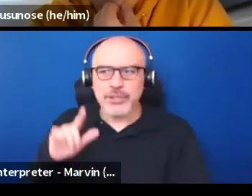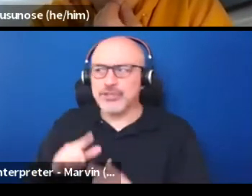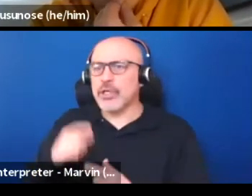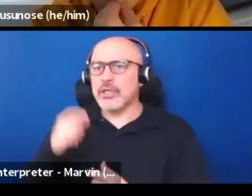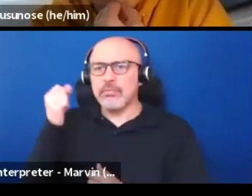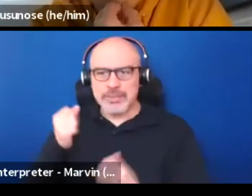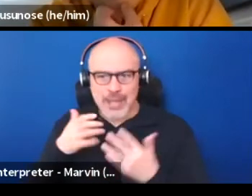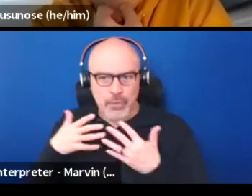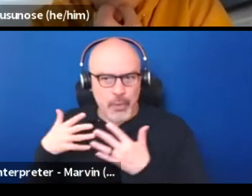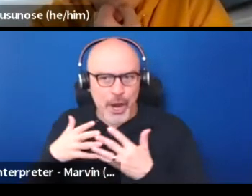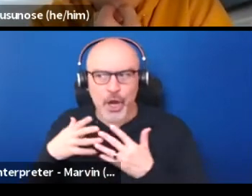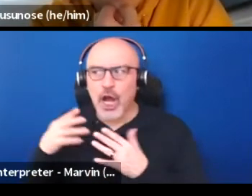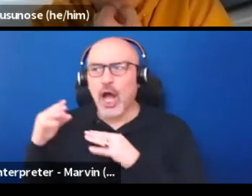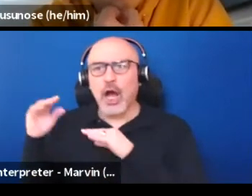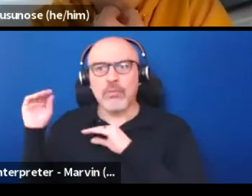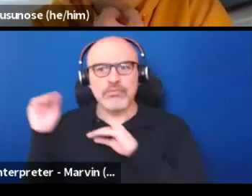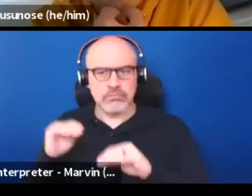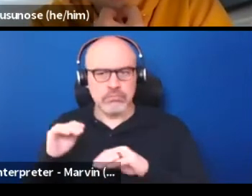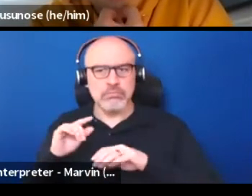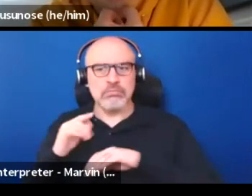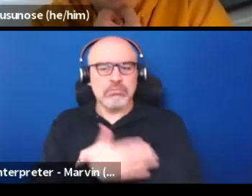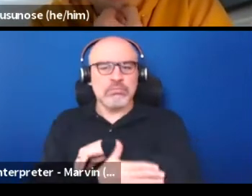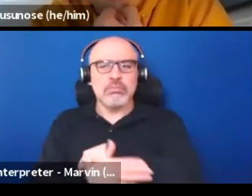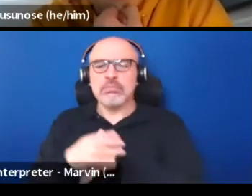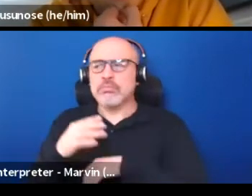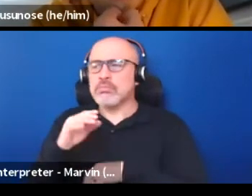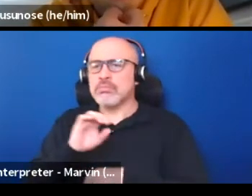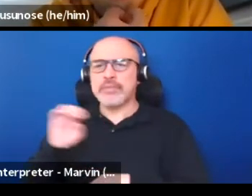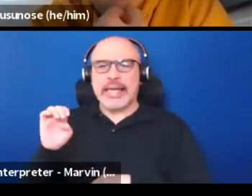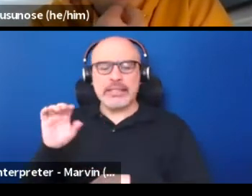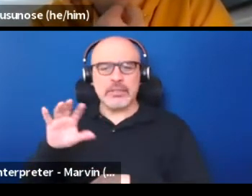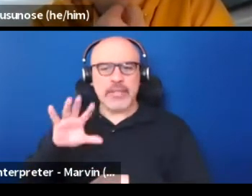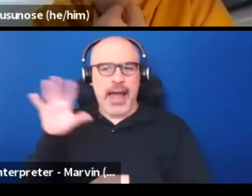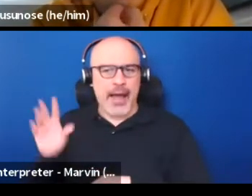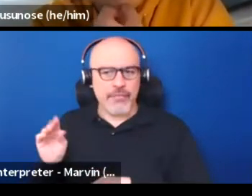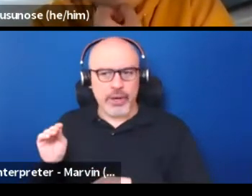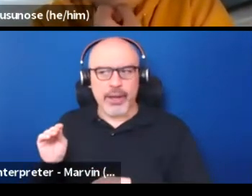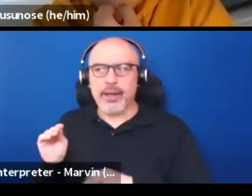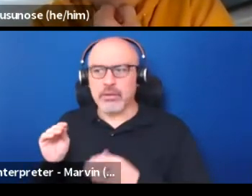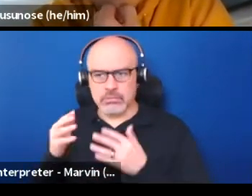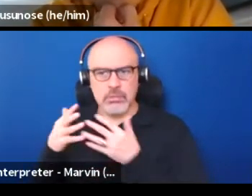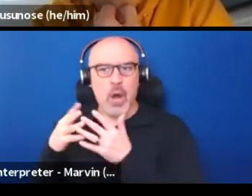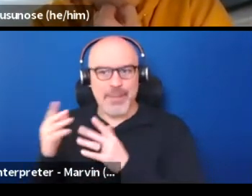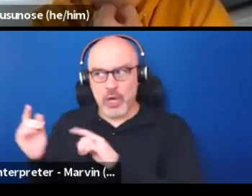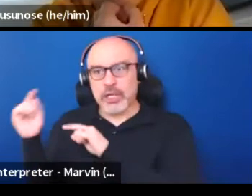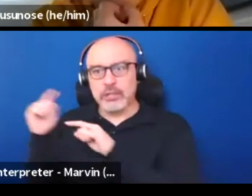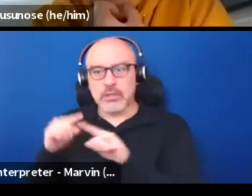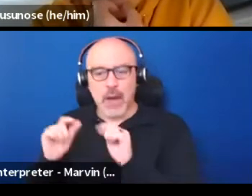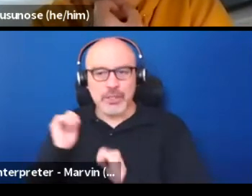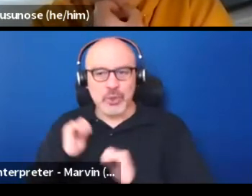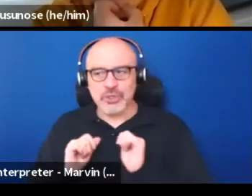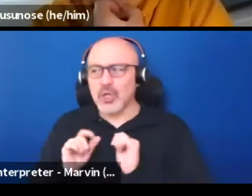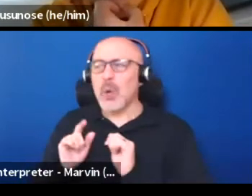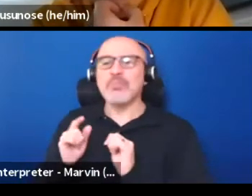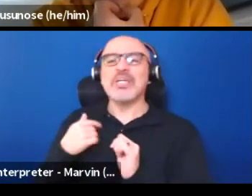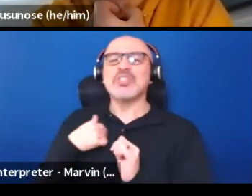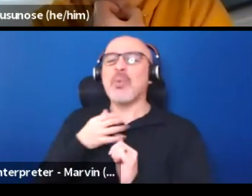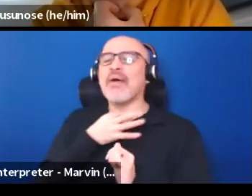and even East African Americans coming to the show. And we asked them what is it about the show